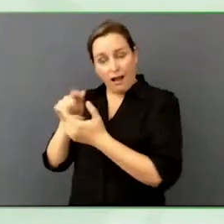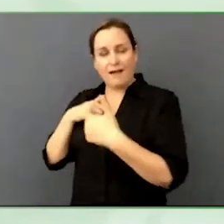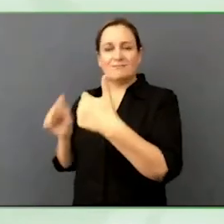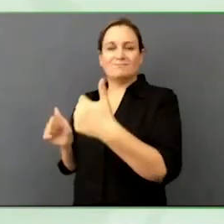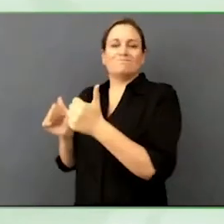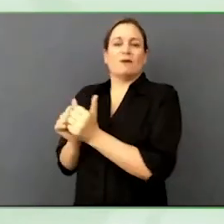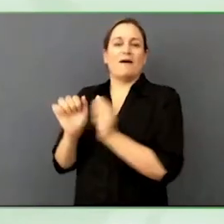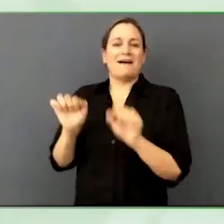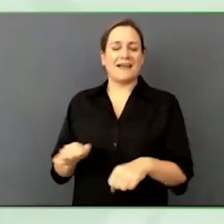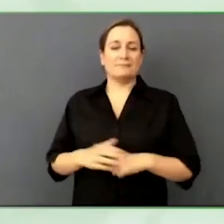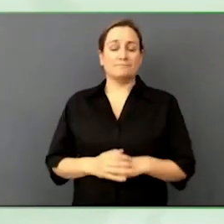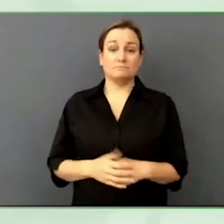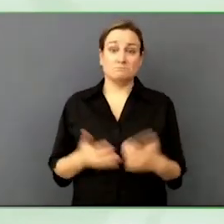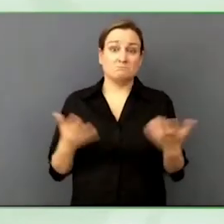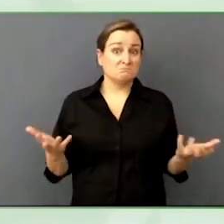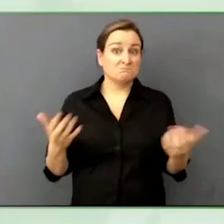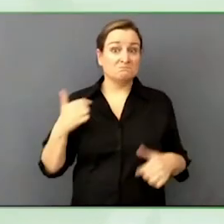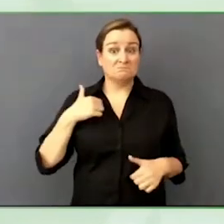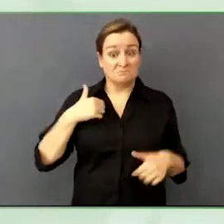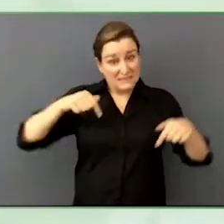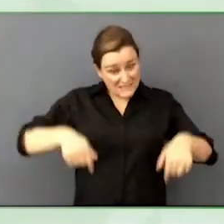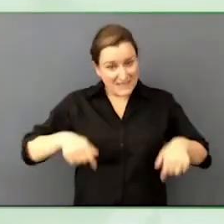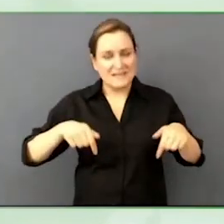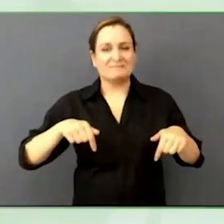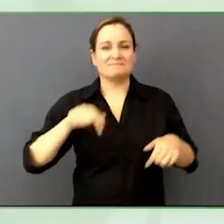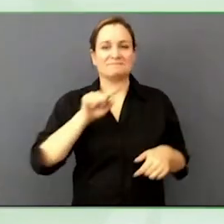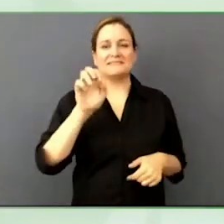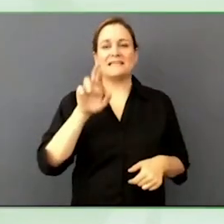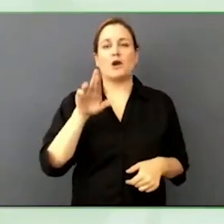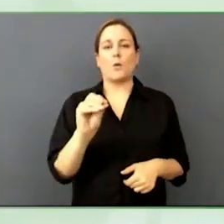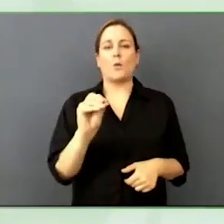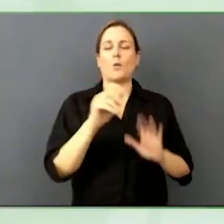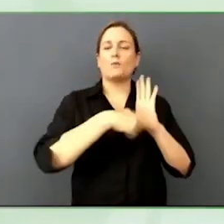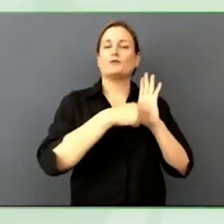It is one thing to learn about policies but when you have these